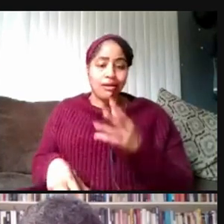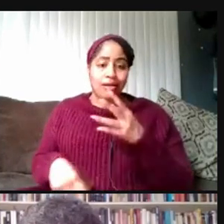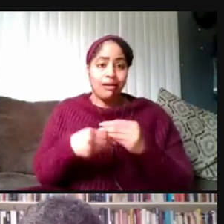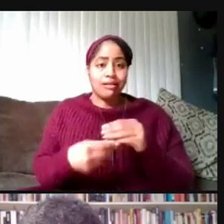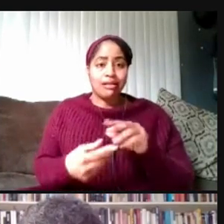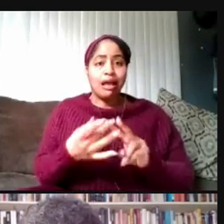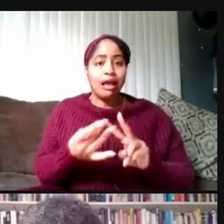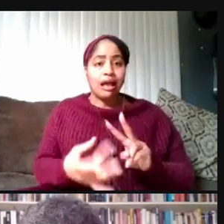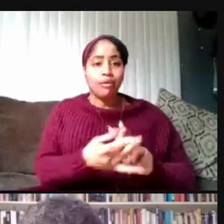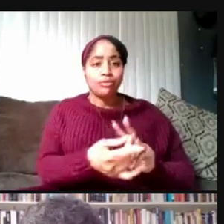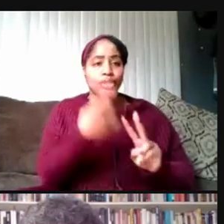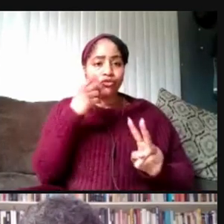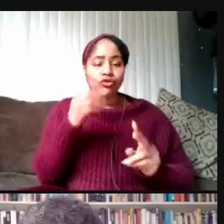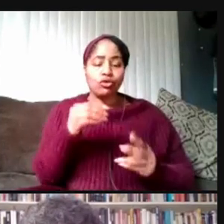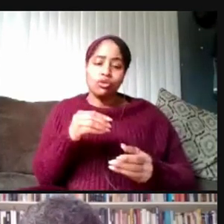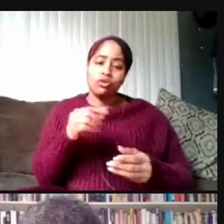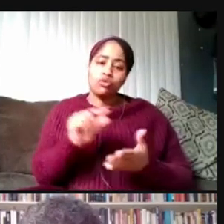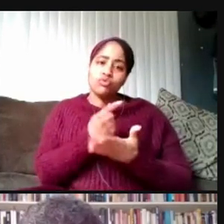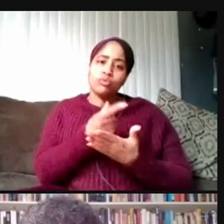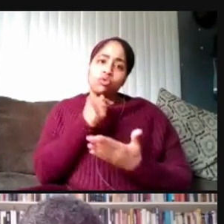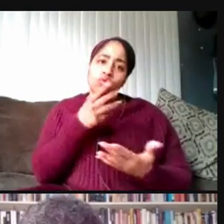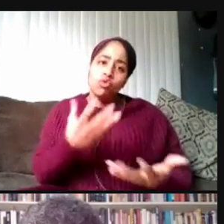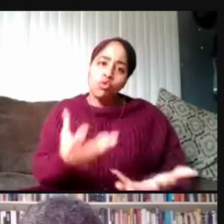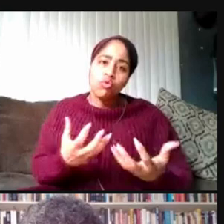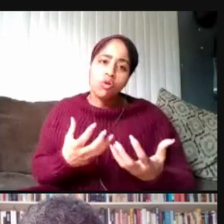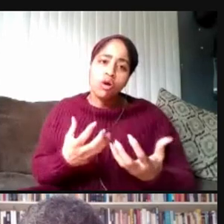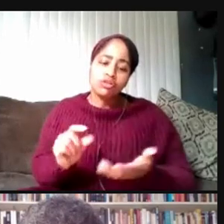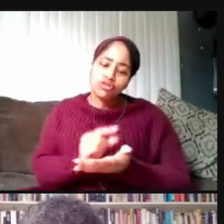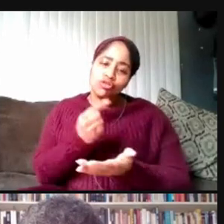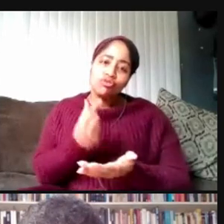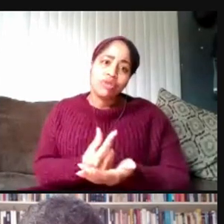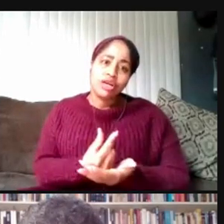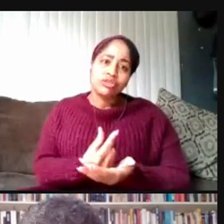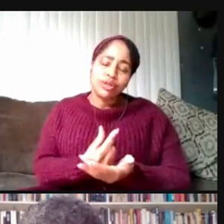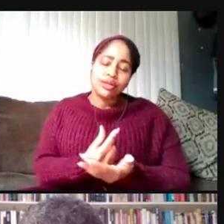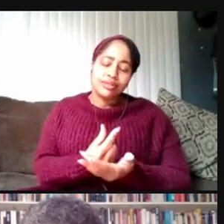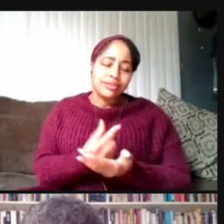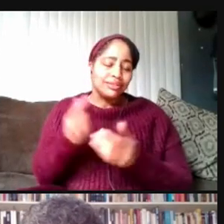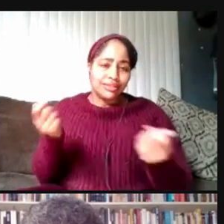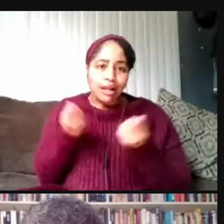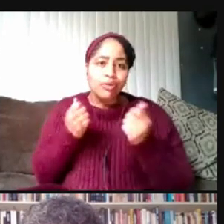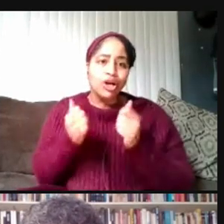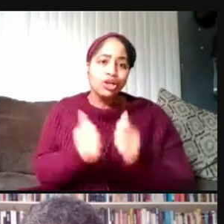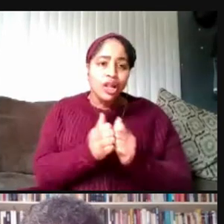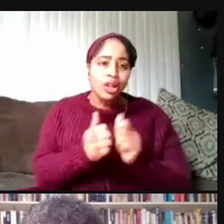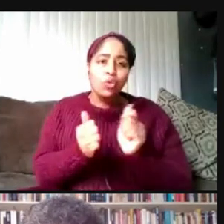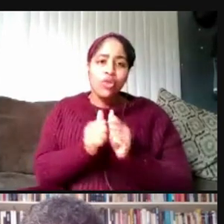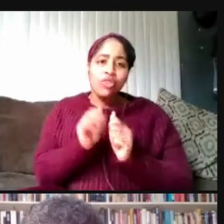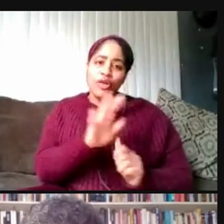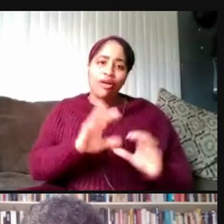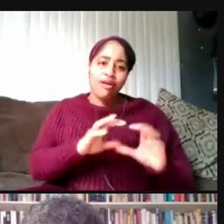who wanna celebrate their accomplishments together with their classmates. And it follows two important changes.